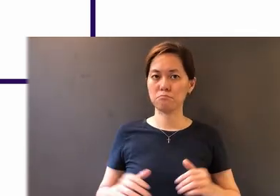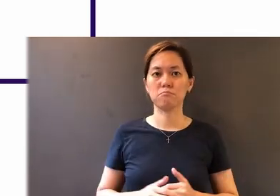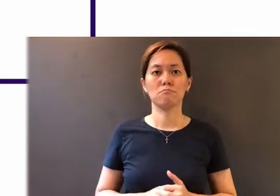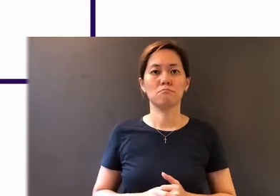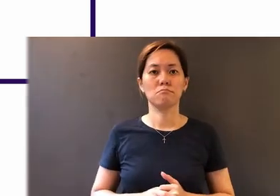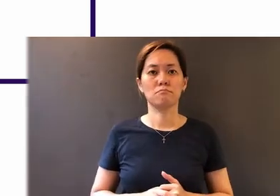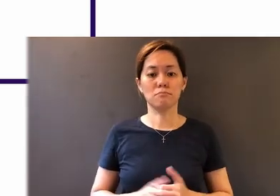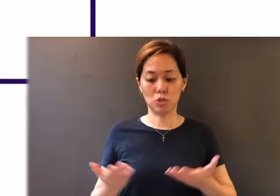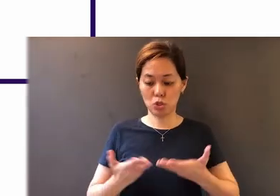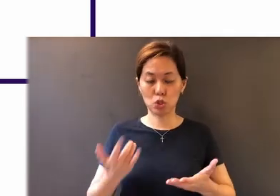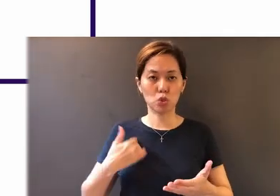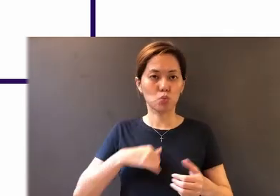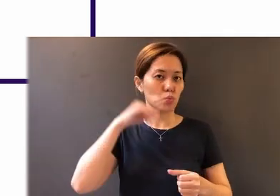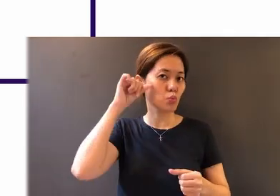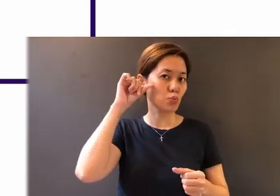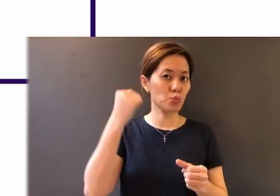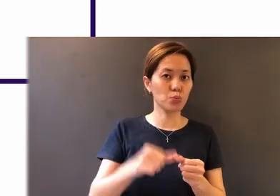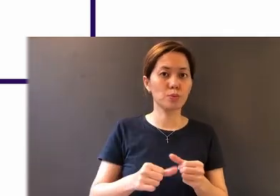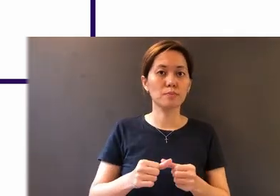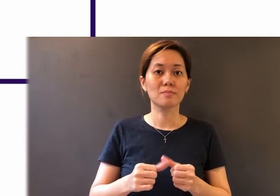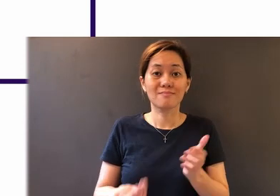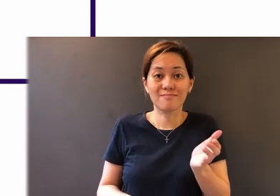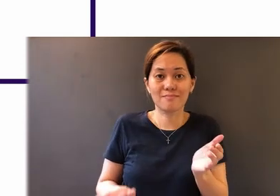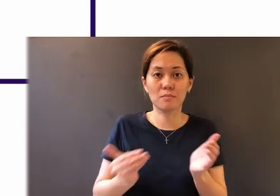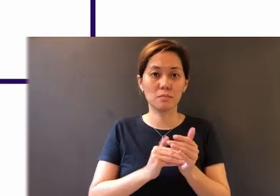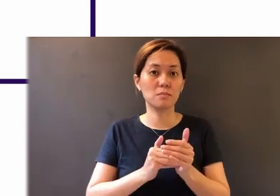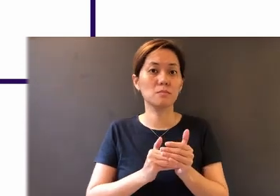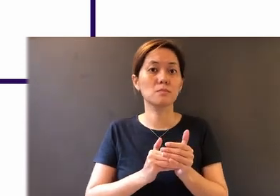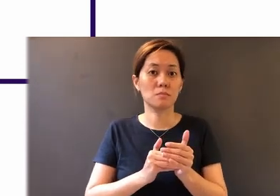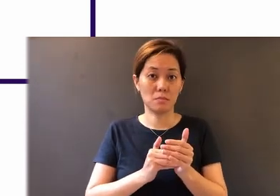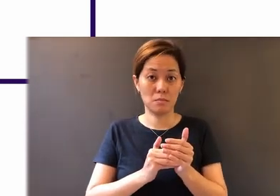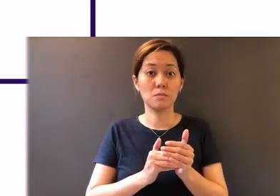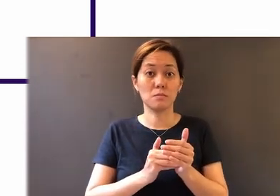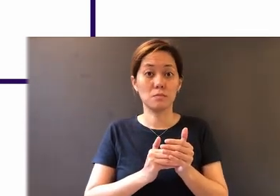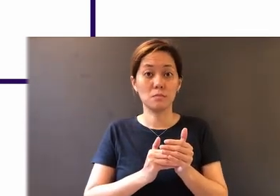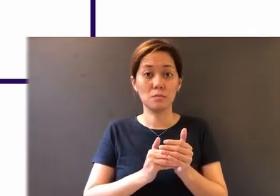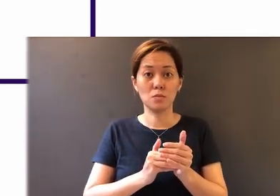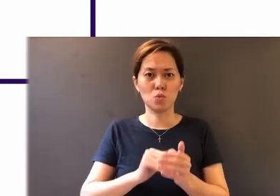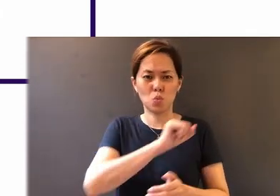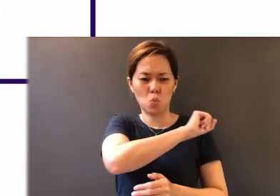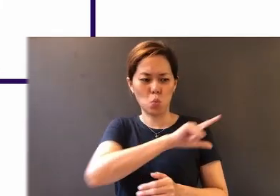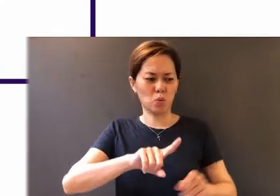And here we are reminded, once again, that the trials that we are facing are